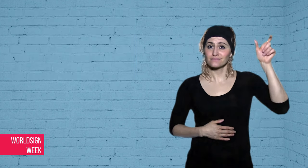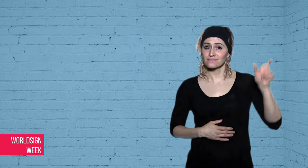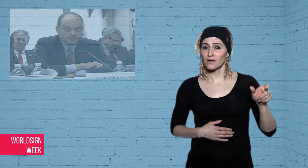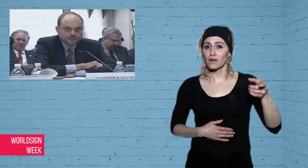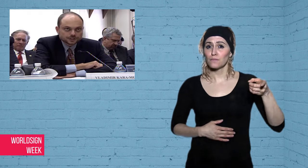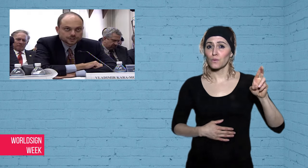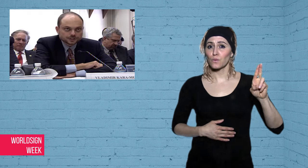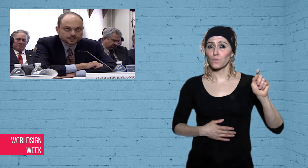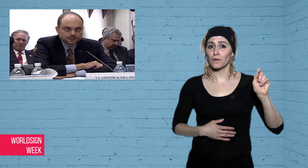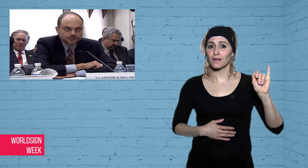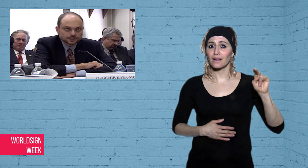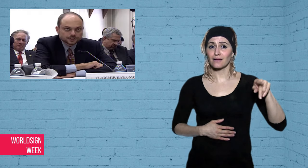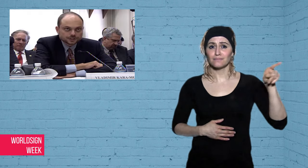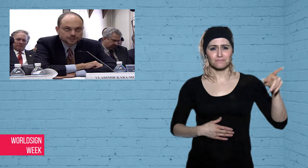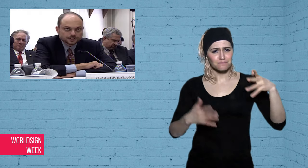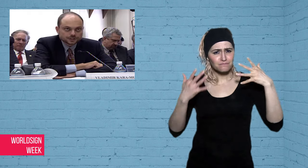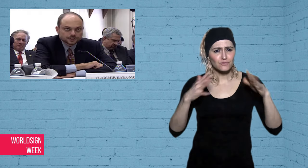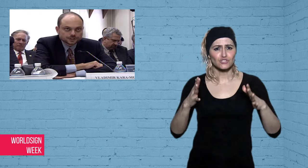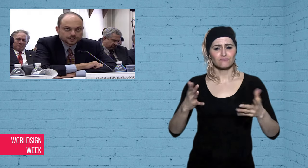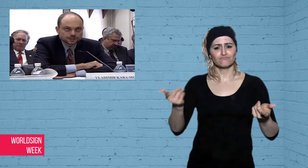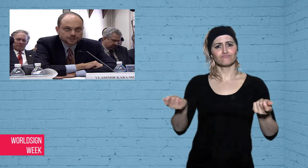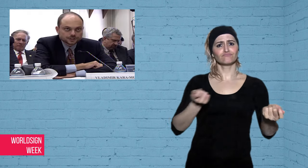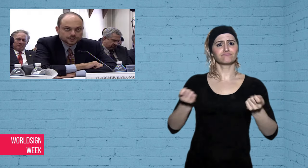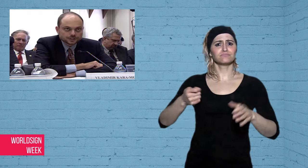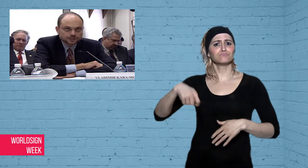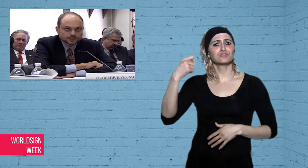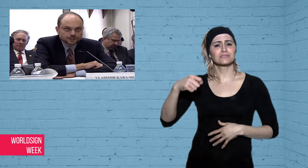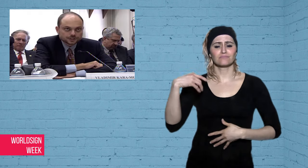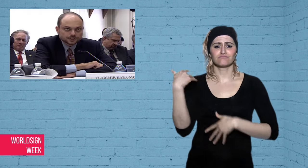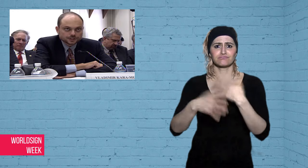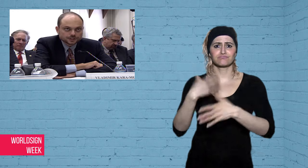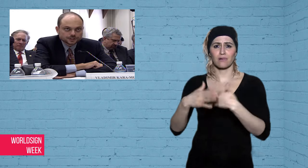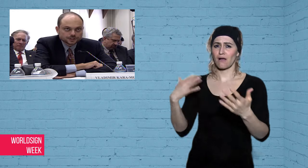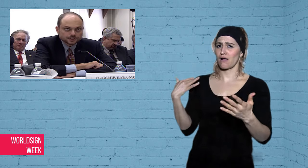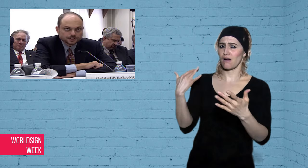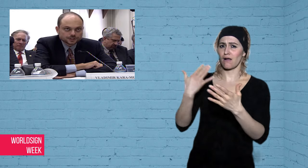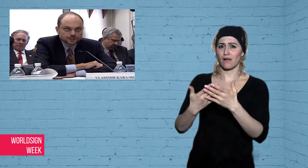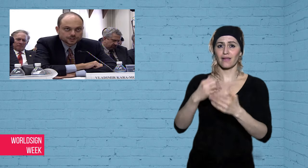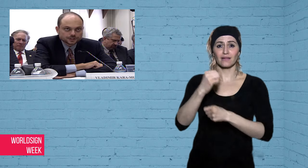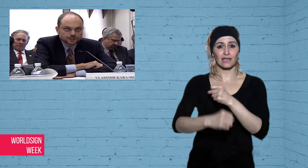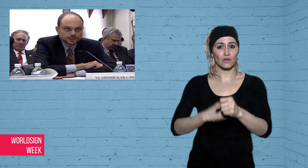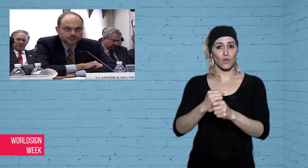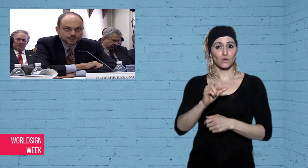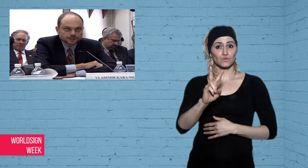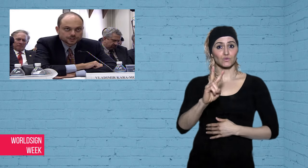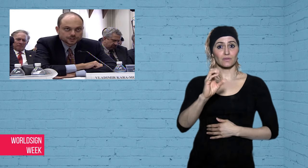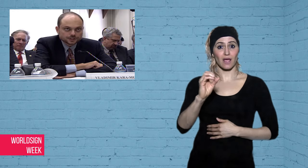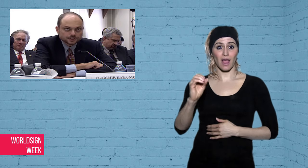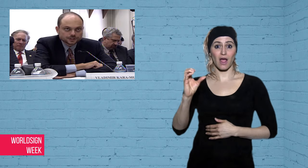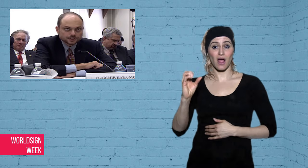long been internationally condemned for